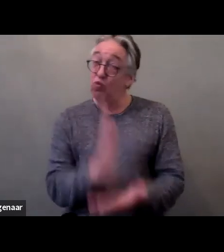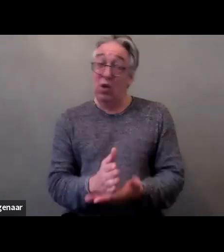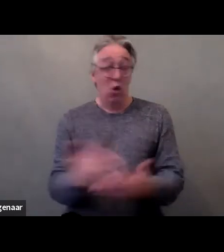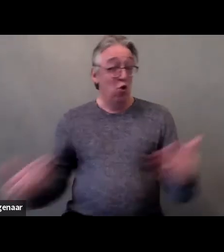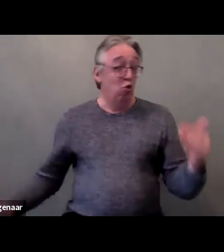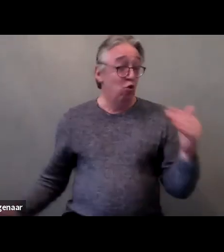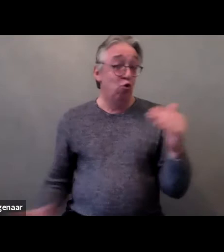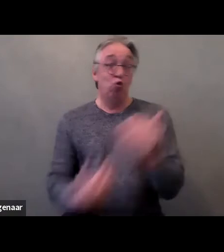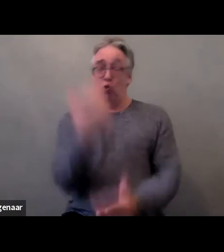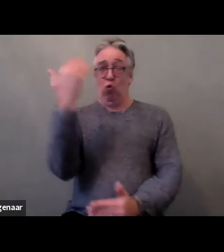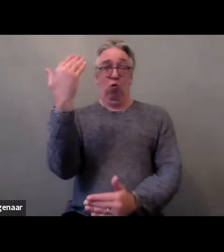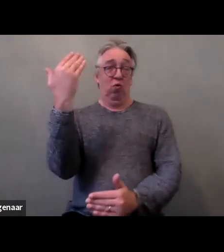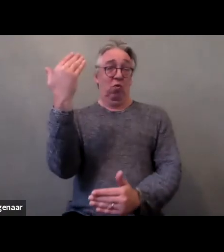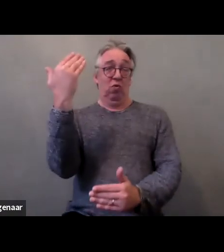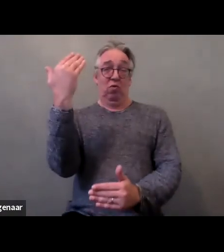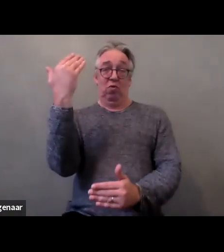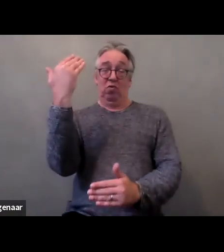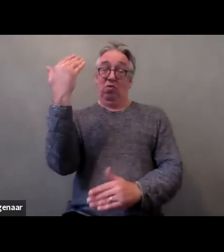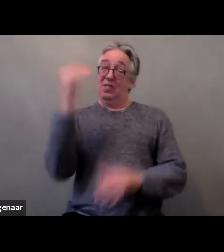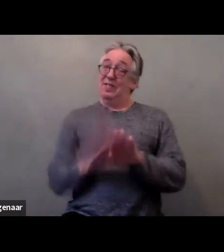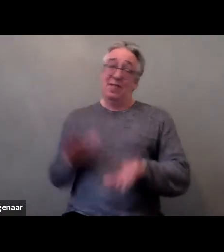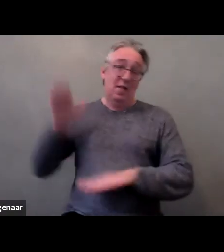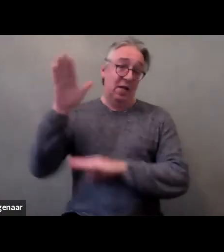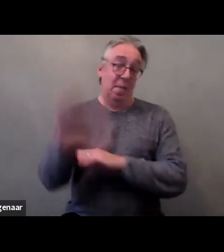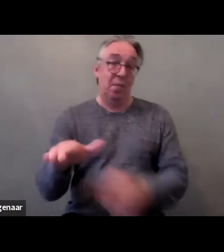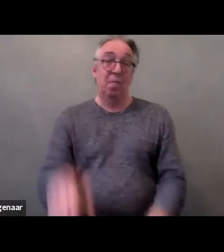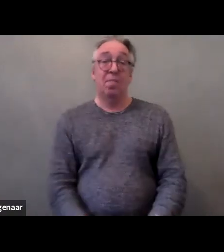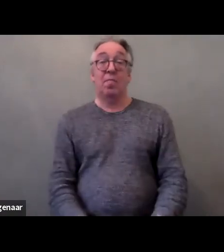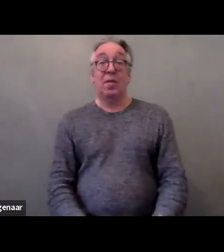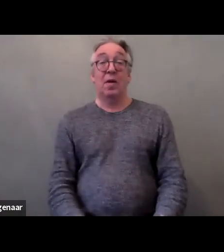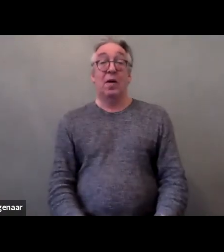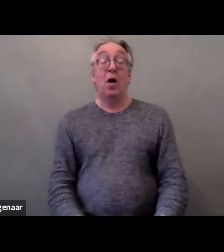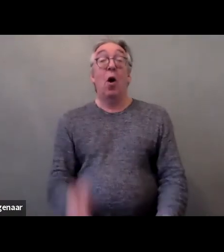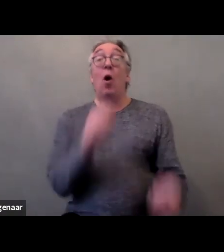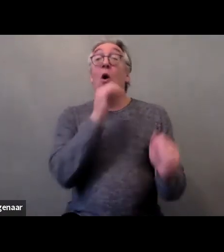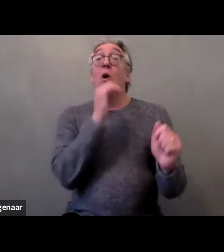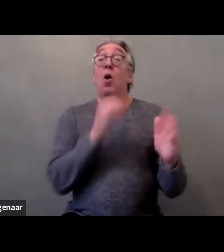As a Treaty, it translates women's rights into real change.